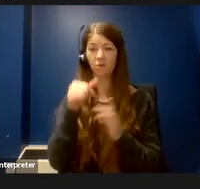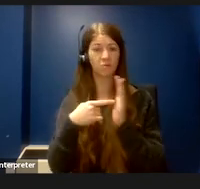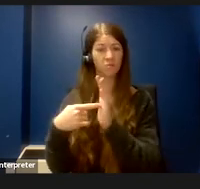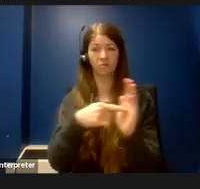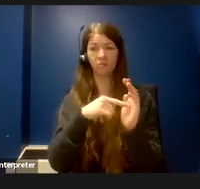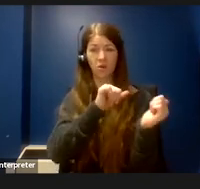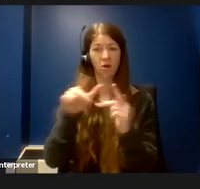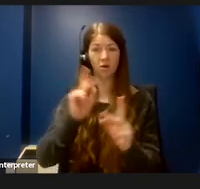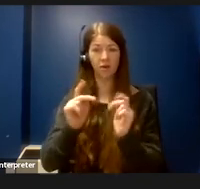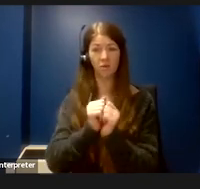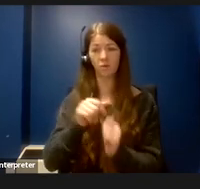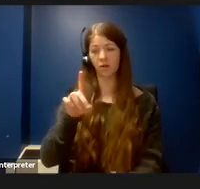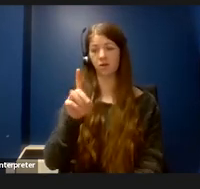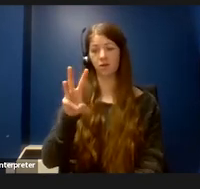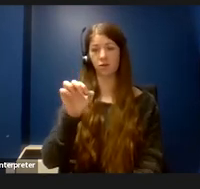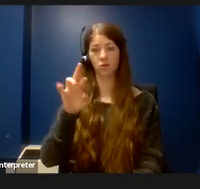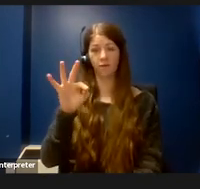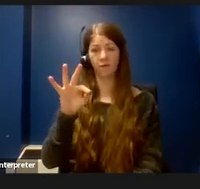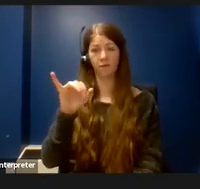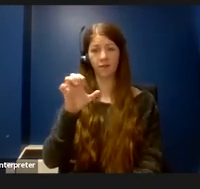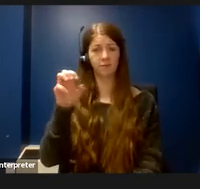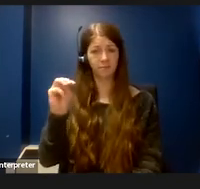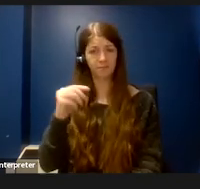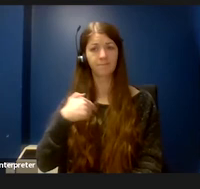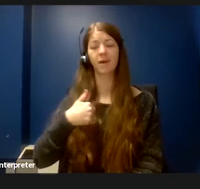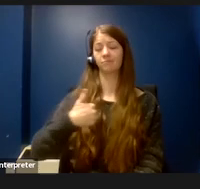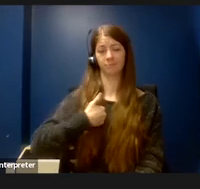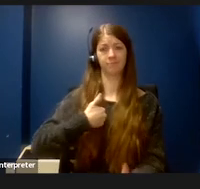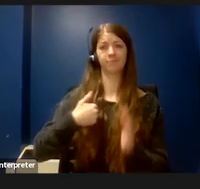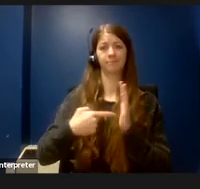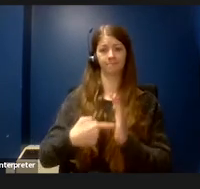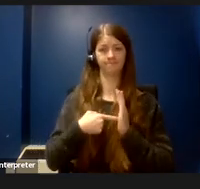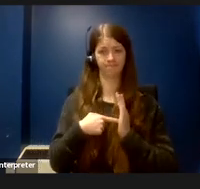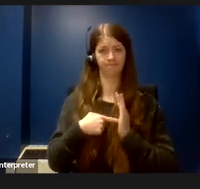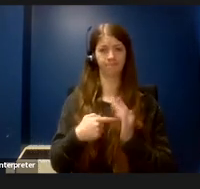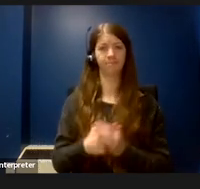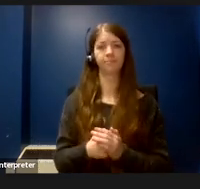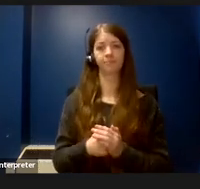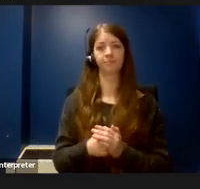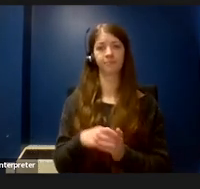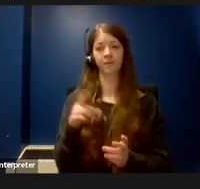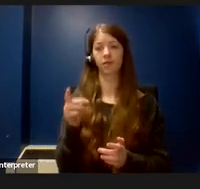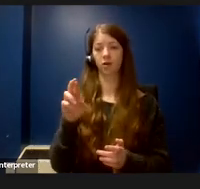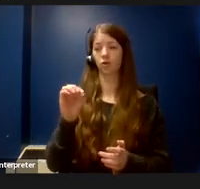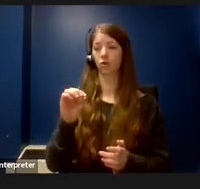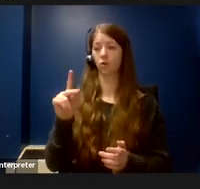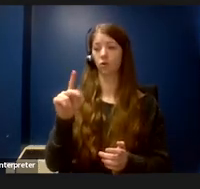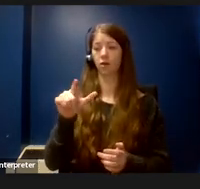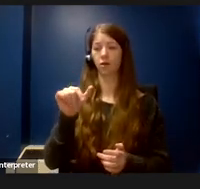I represent myself. Like Dr. Okanlami said last month, I am an “n” of one.